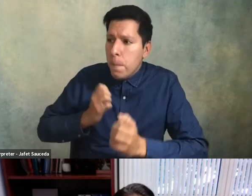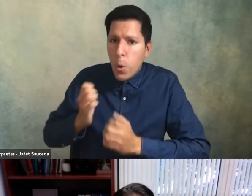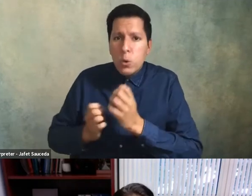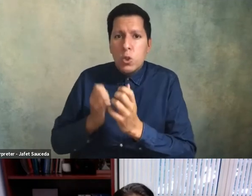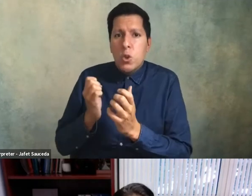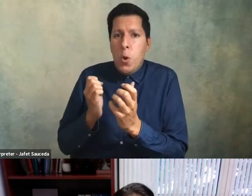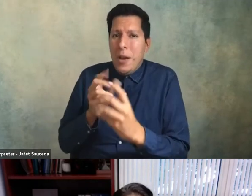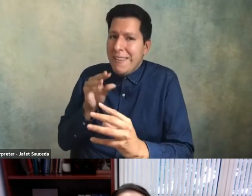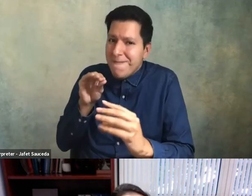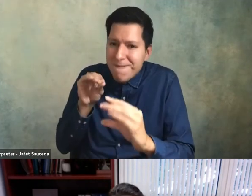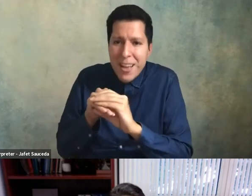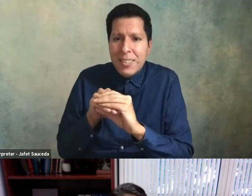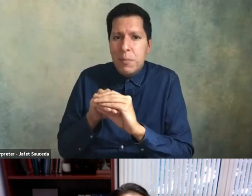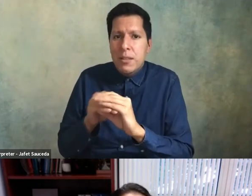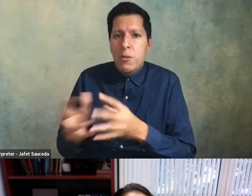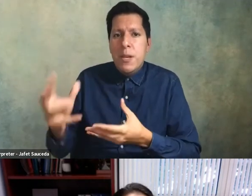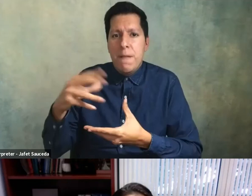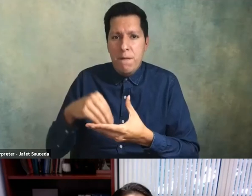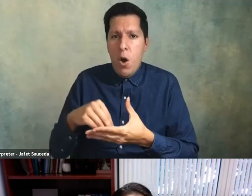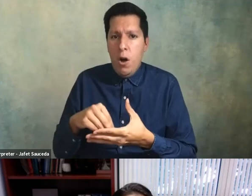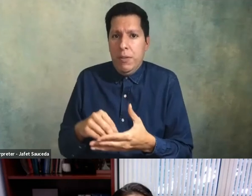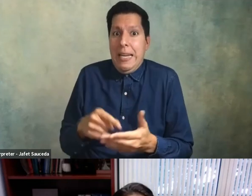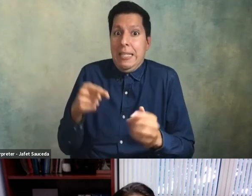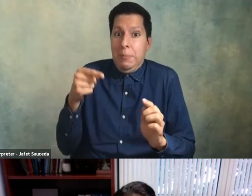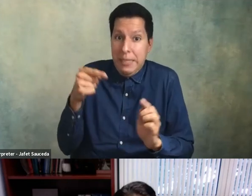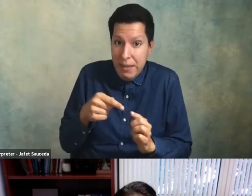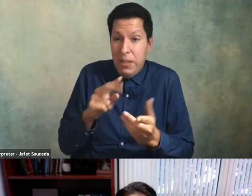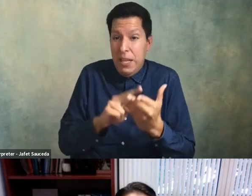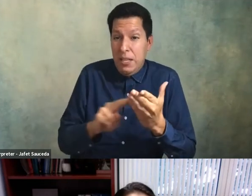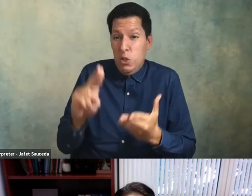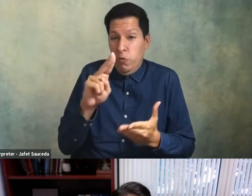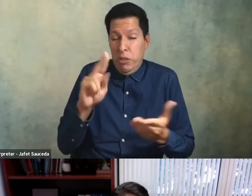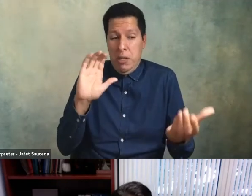to do these types of things at an institution as large as ours so i just want to thank you for